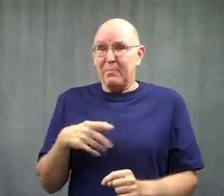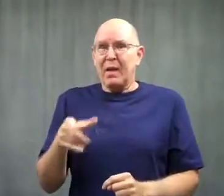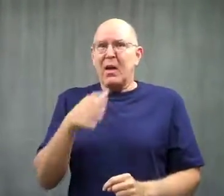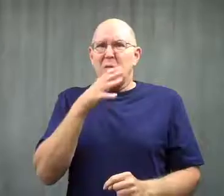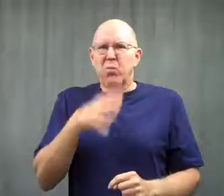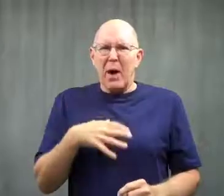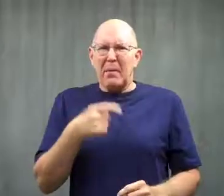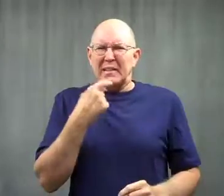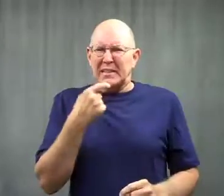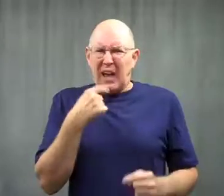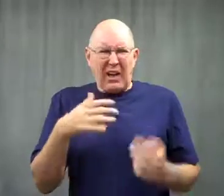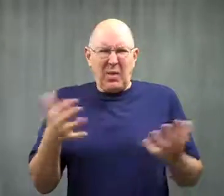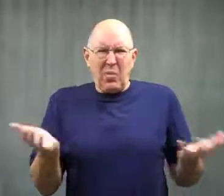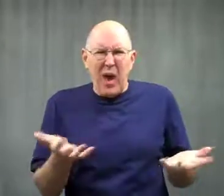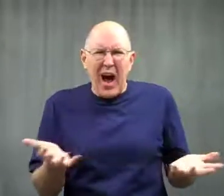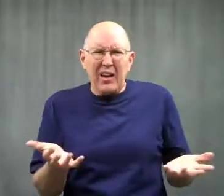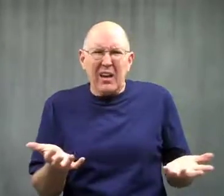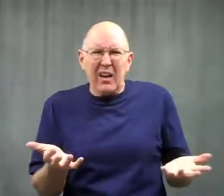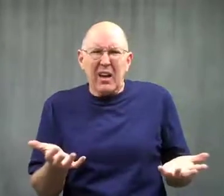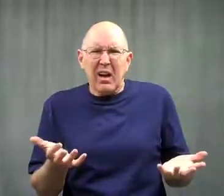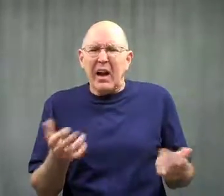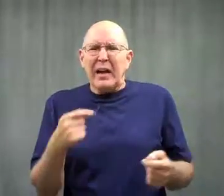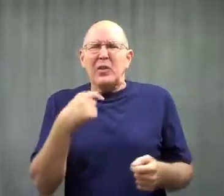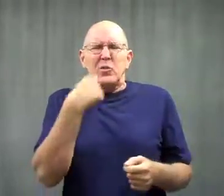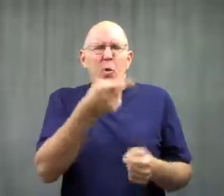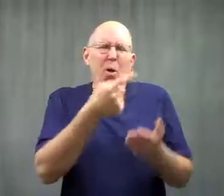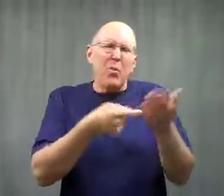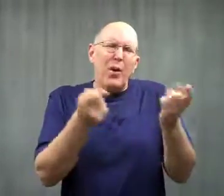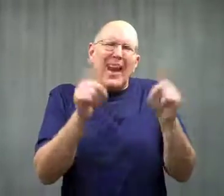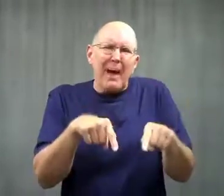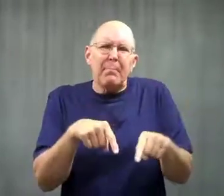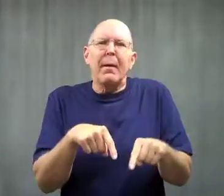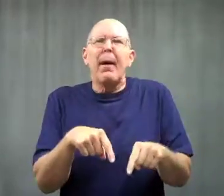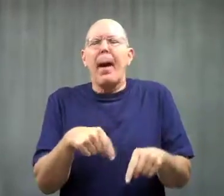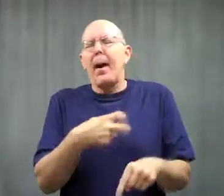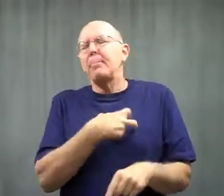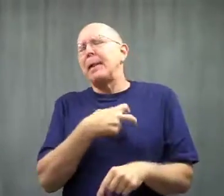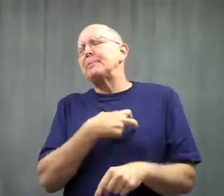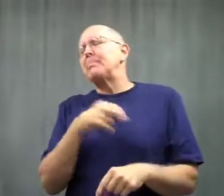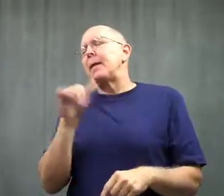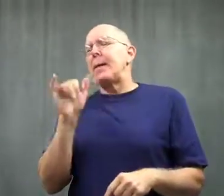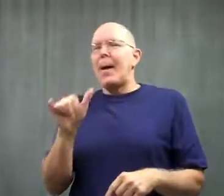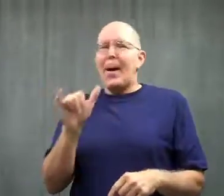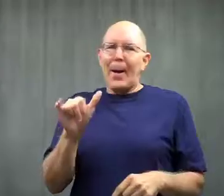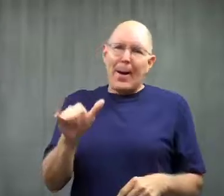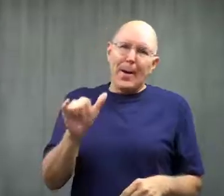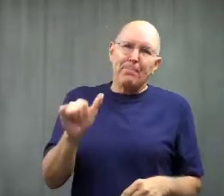The woman was shocked and told them what really was going on.